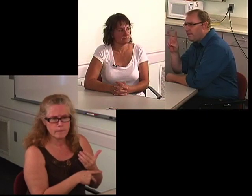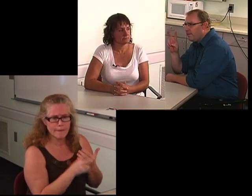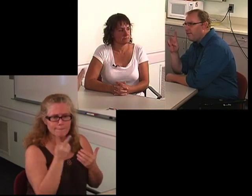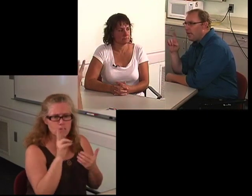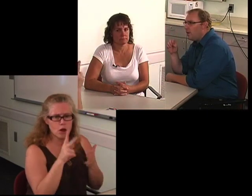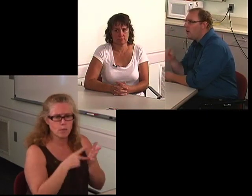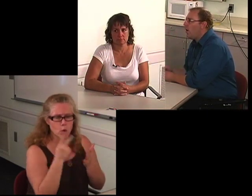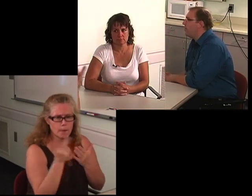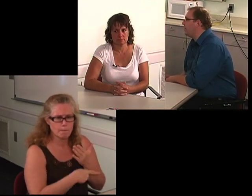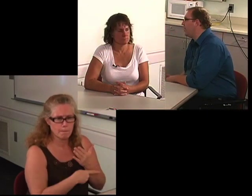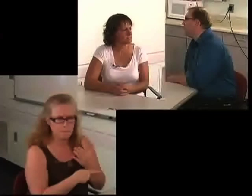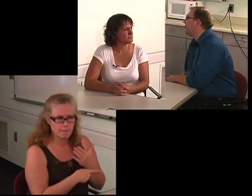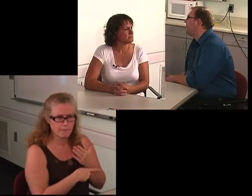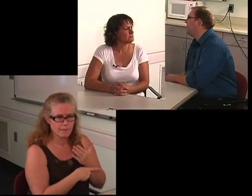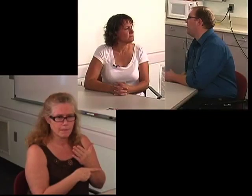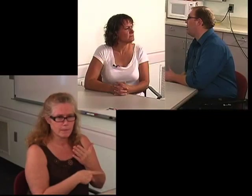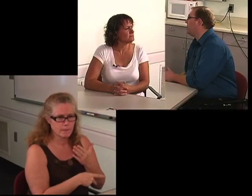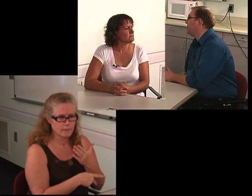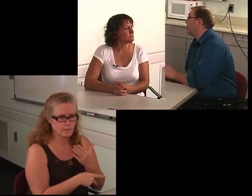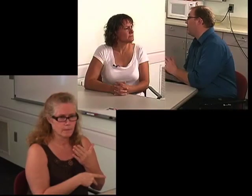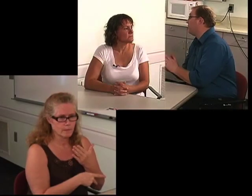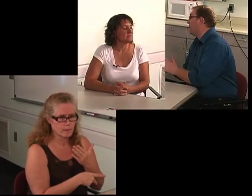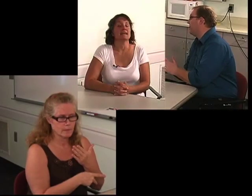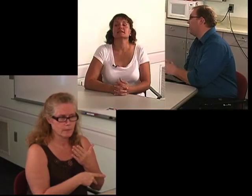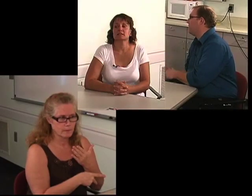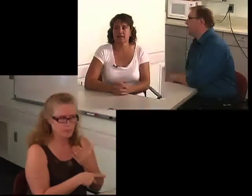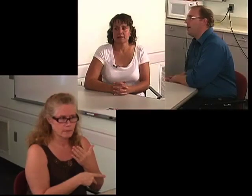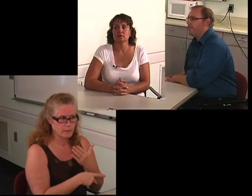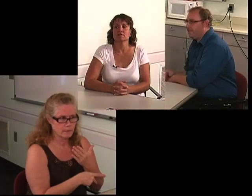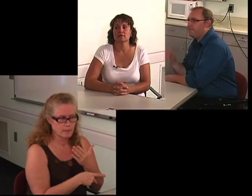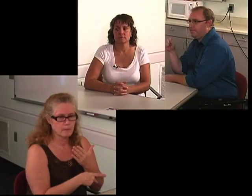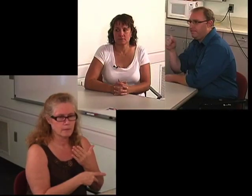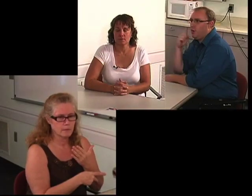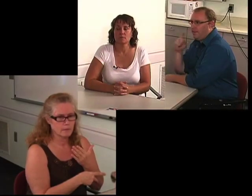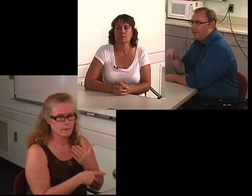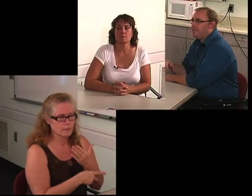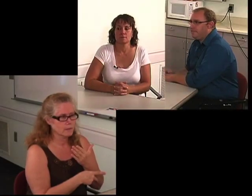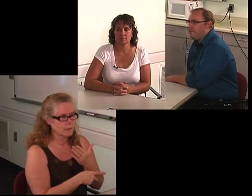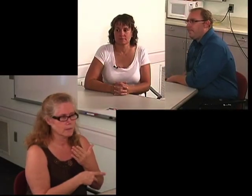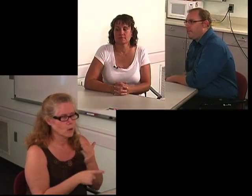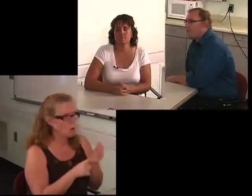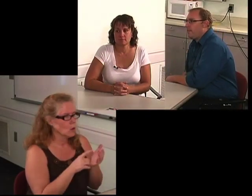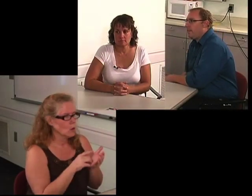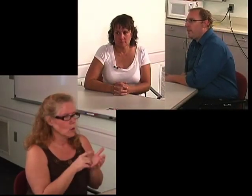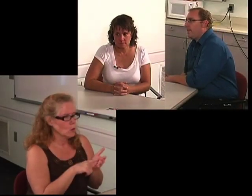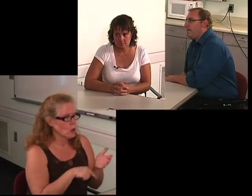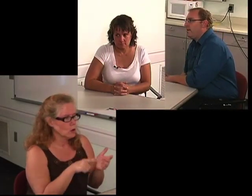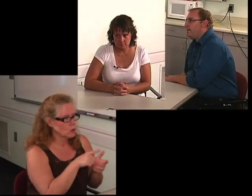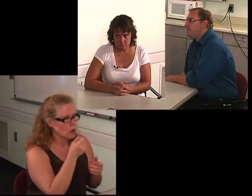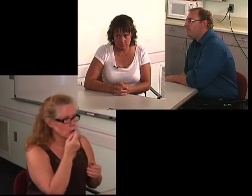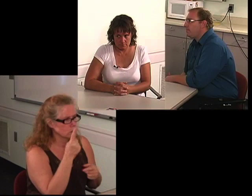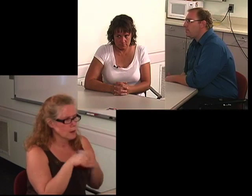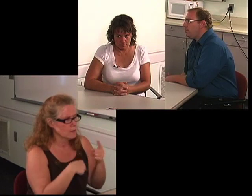I: Sorry, the VR, the Vocational Rehabilitation program.